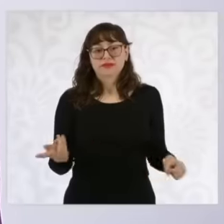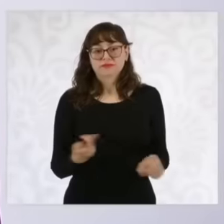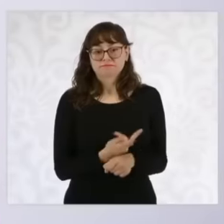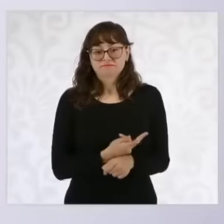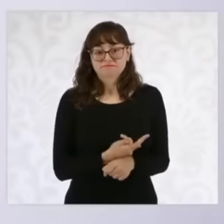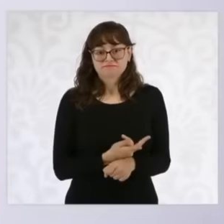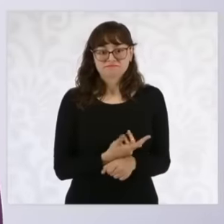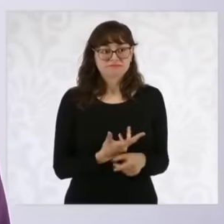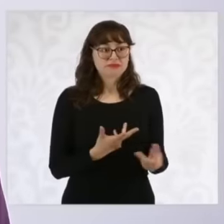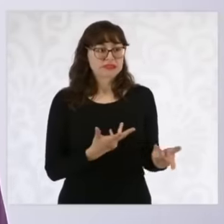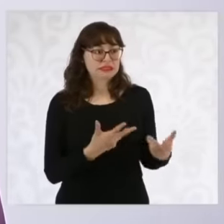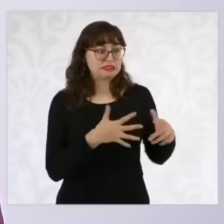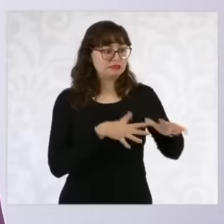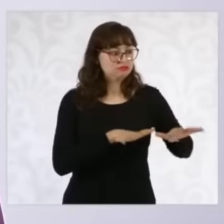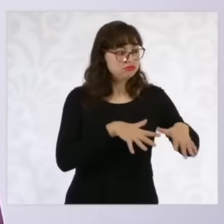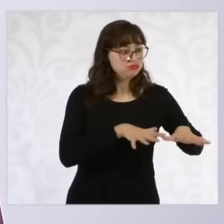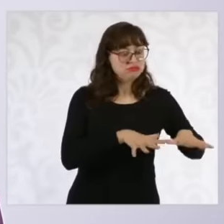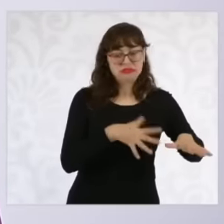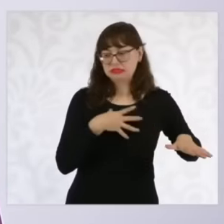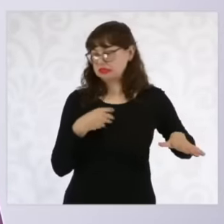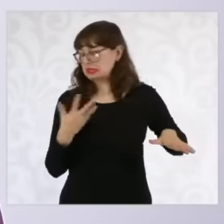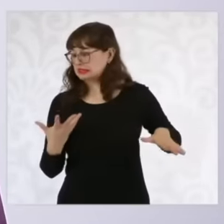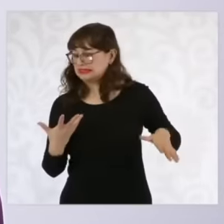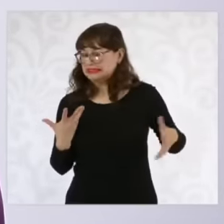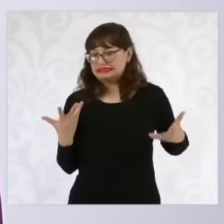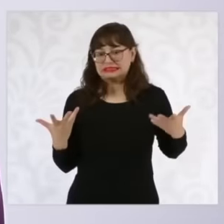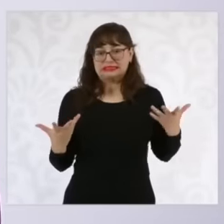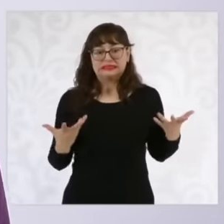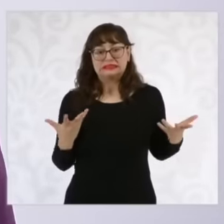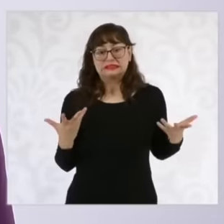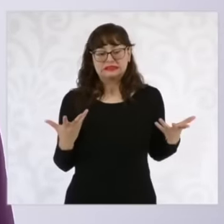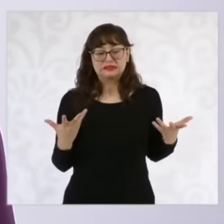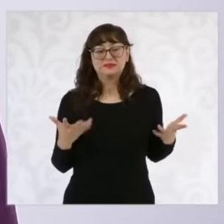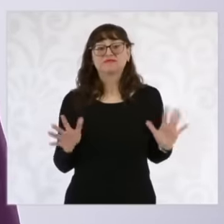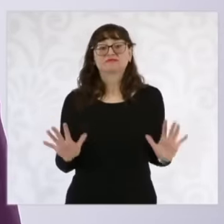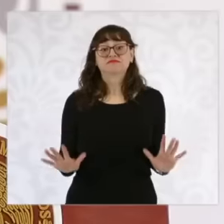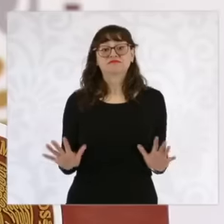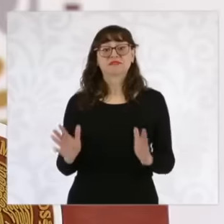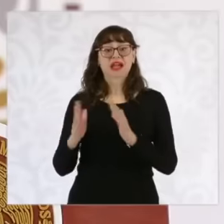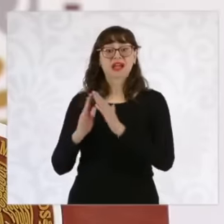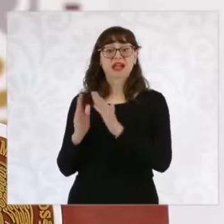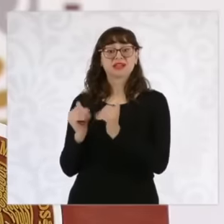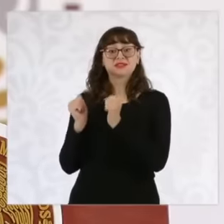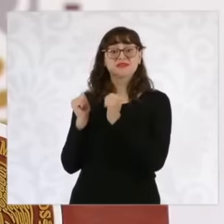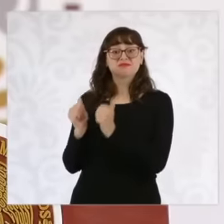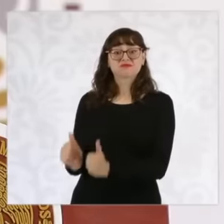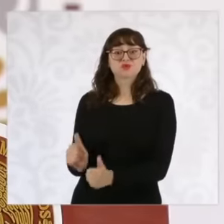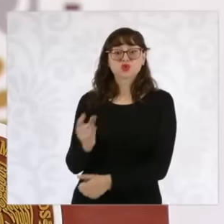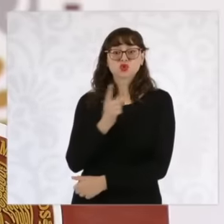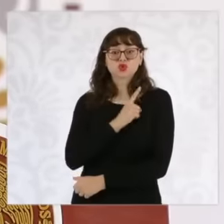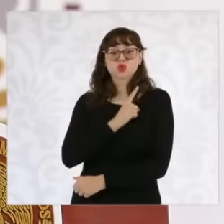children and have nowhere to leave them and the children sometimes remain very small alone in the houses